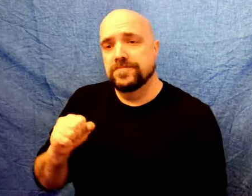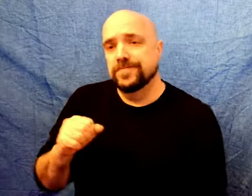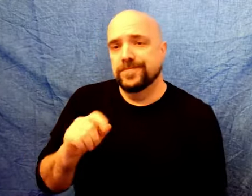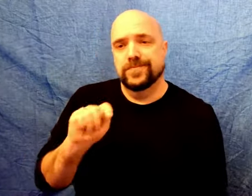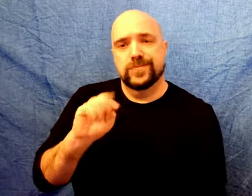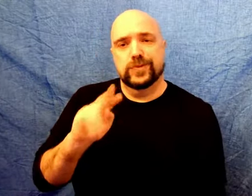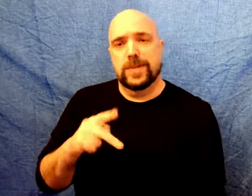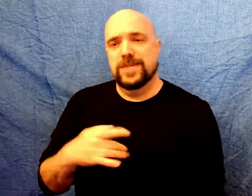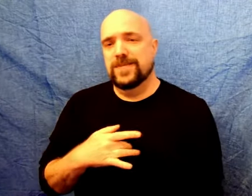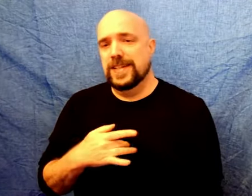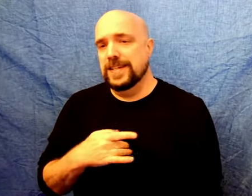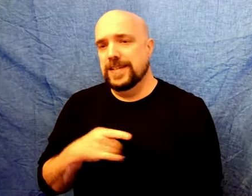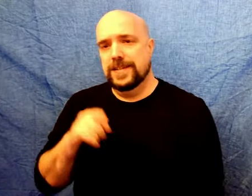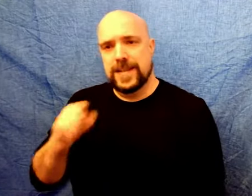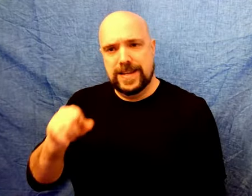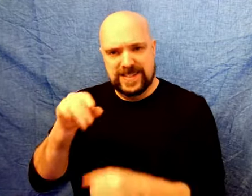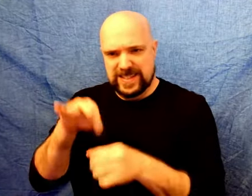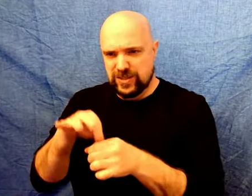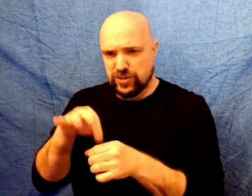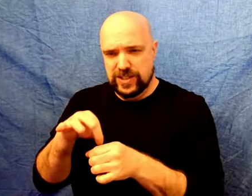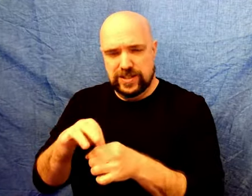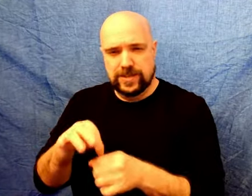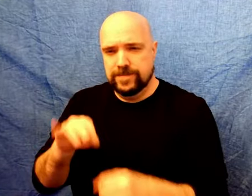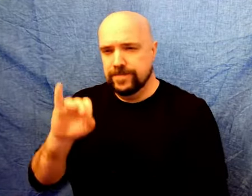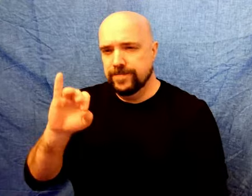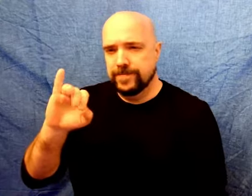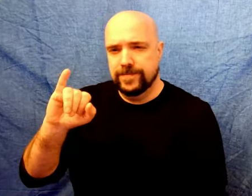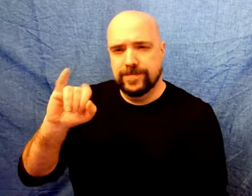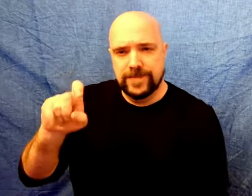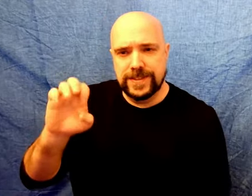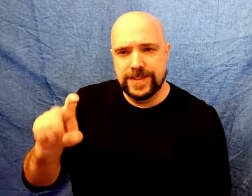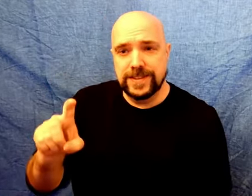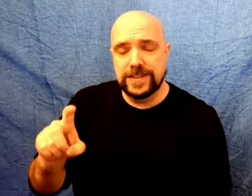Trump feels that the election was fixed.